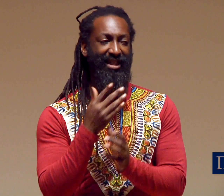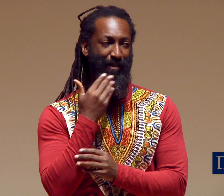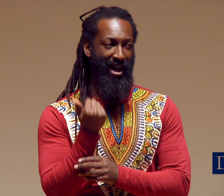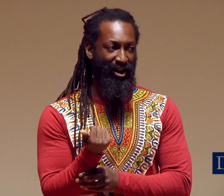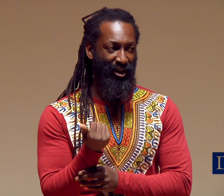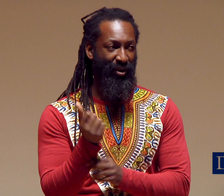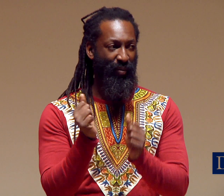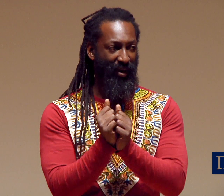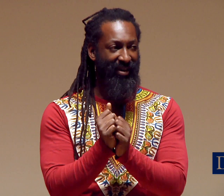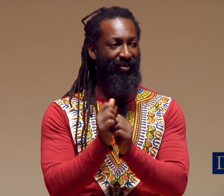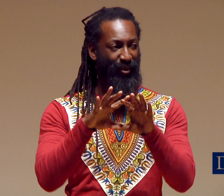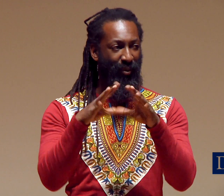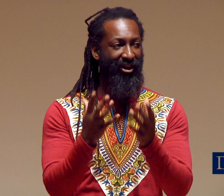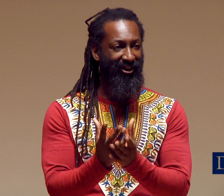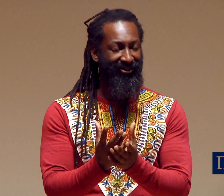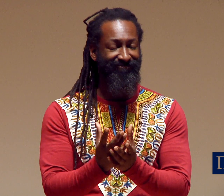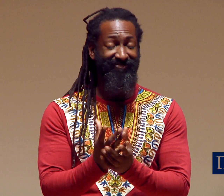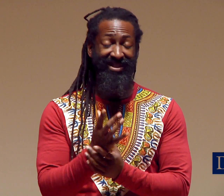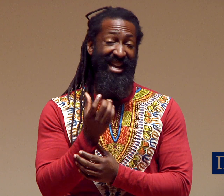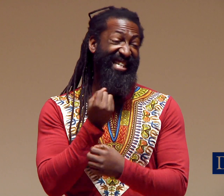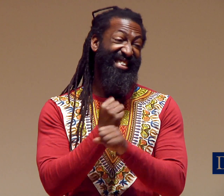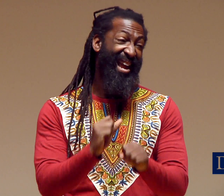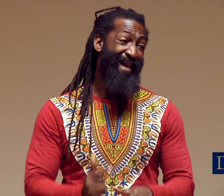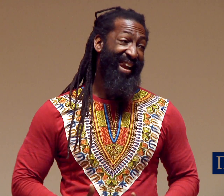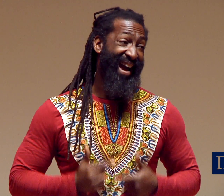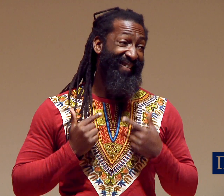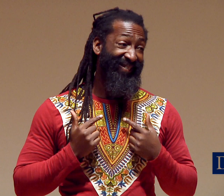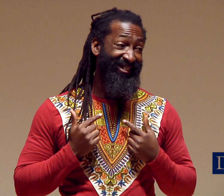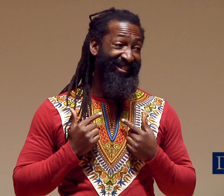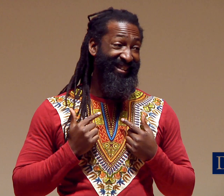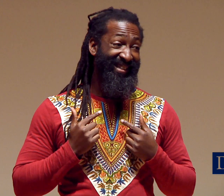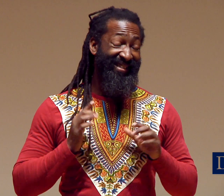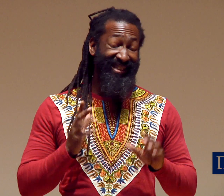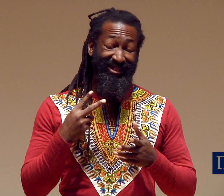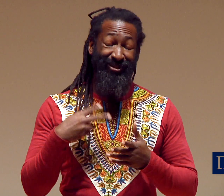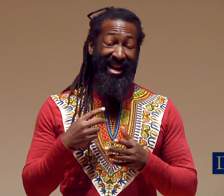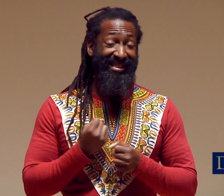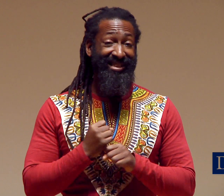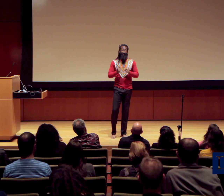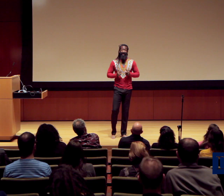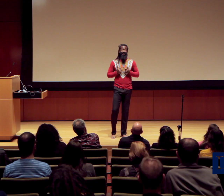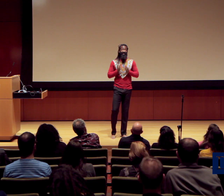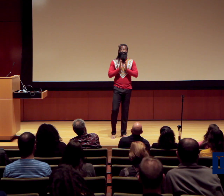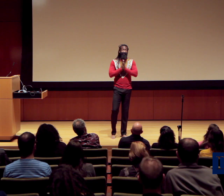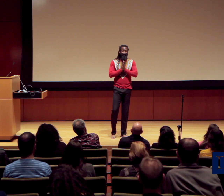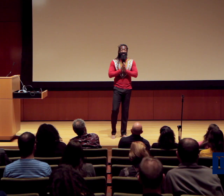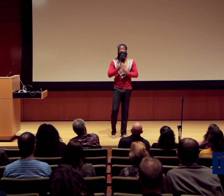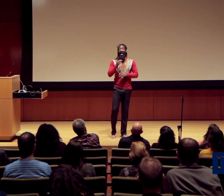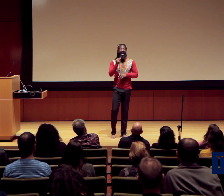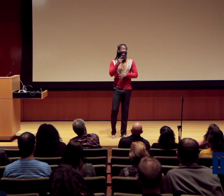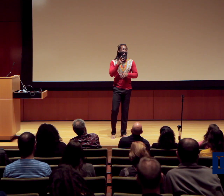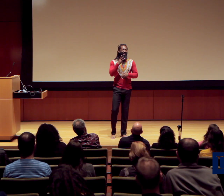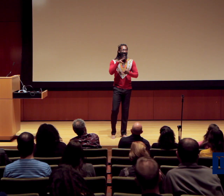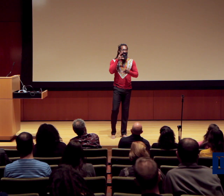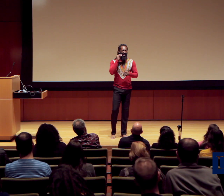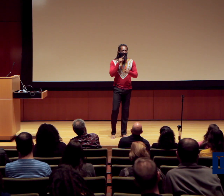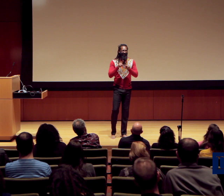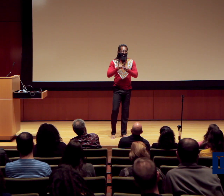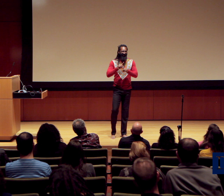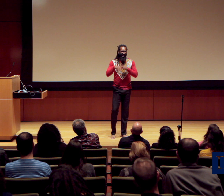But I started connecting better with the world, and it saved my life. Dancing literally saved my life.